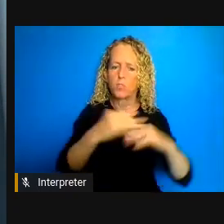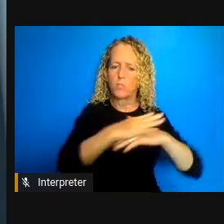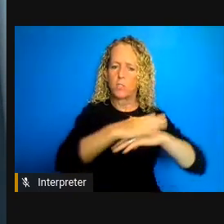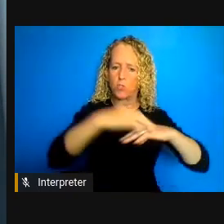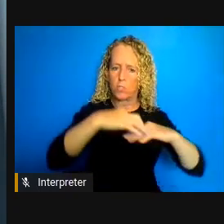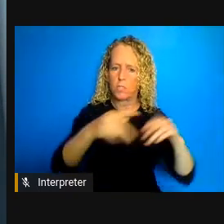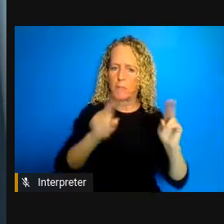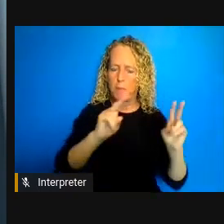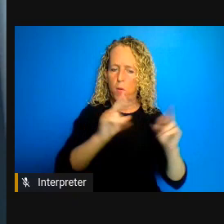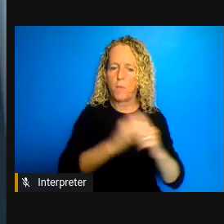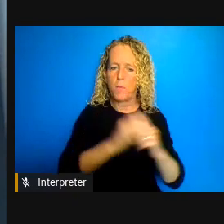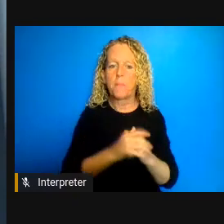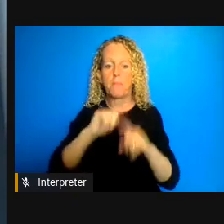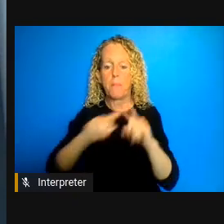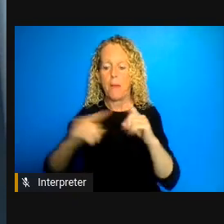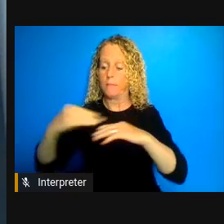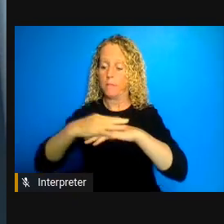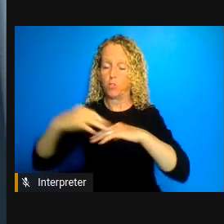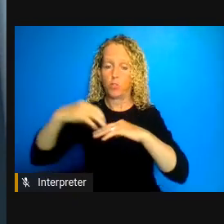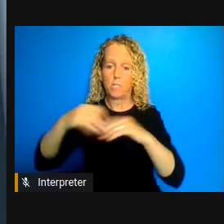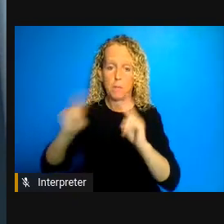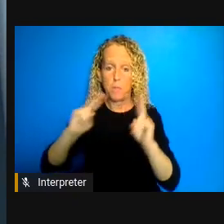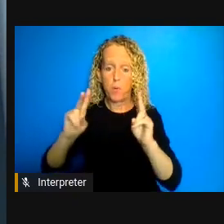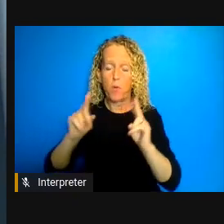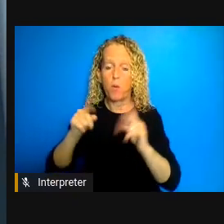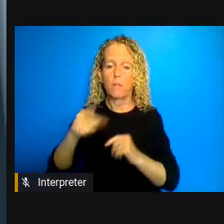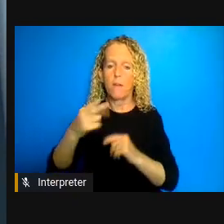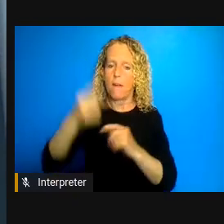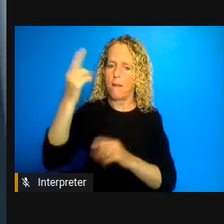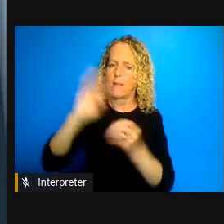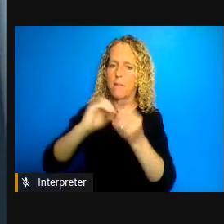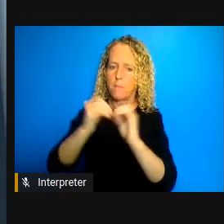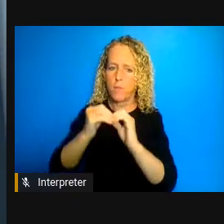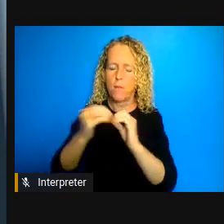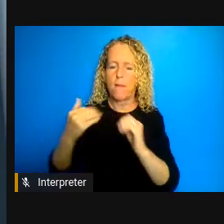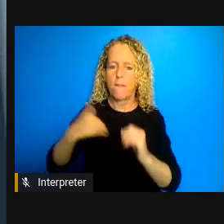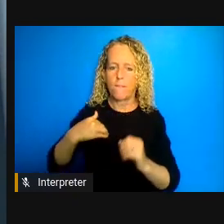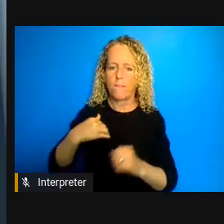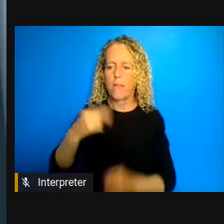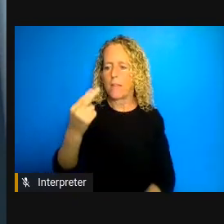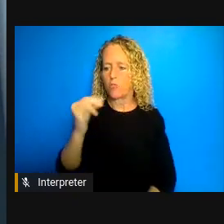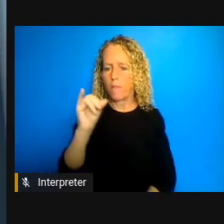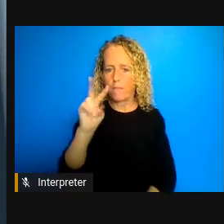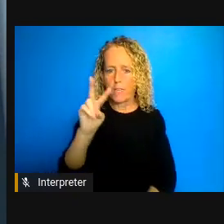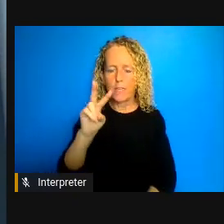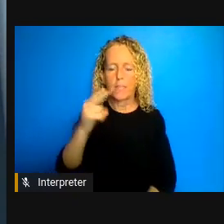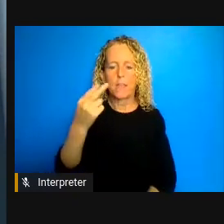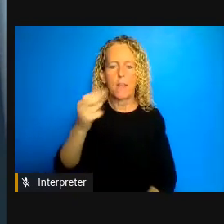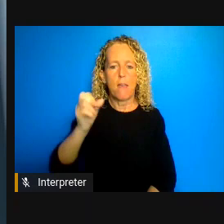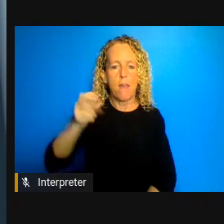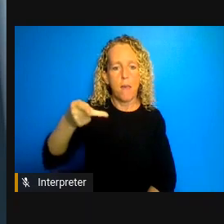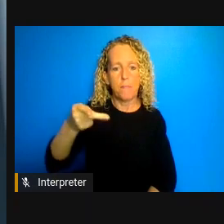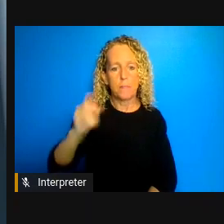autoimmune disorders like HIV and hepatitis C which are linked with very